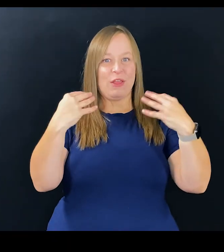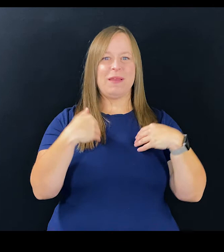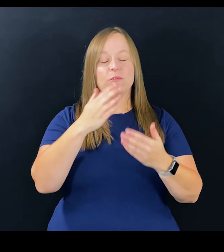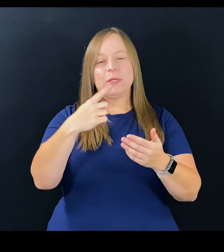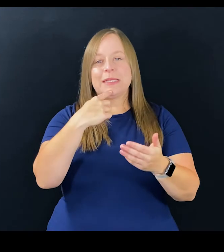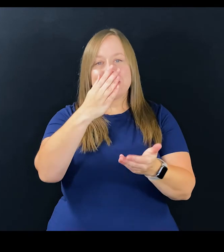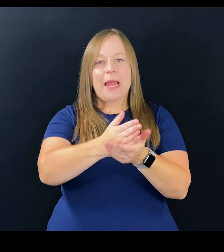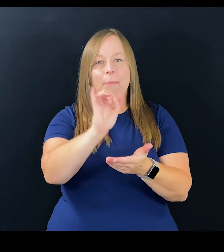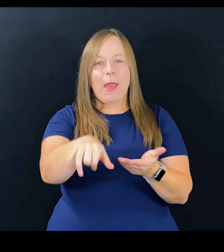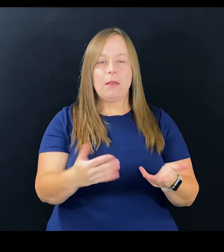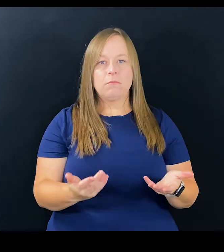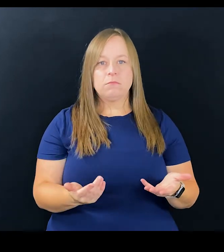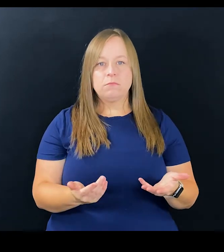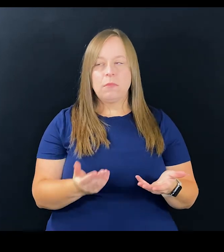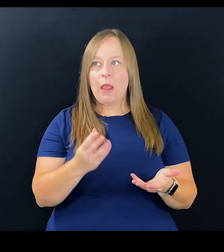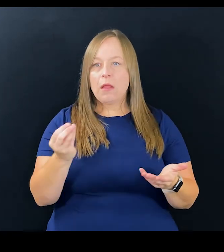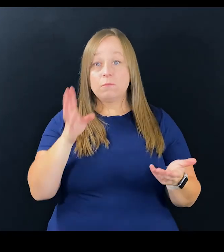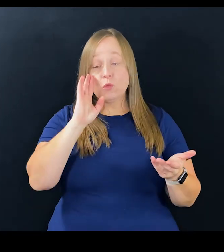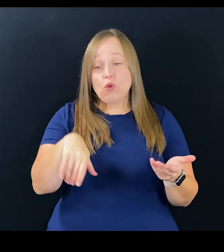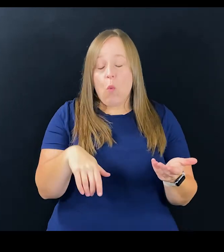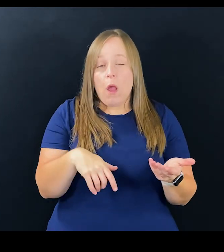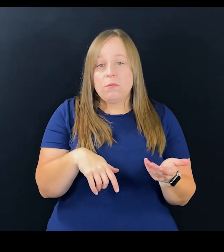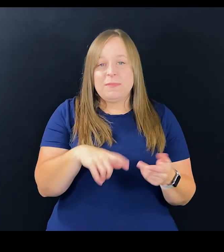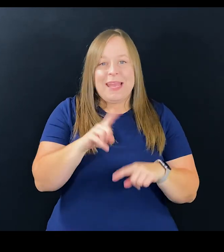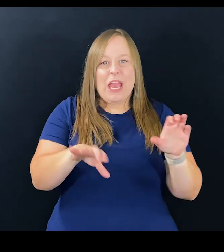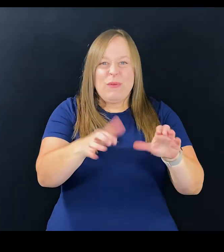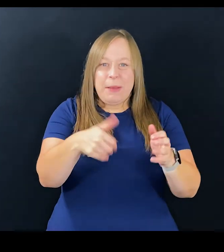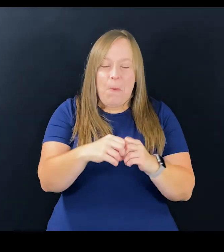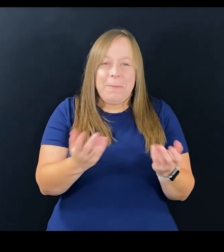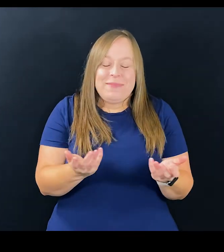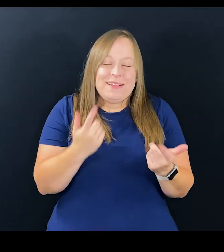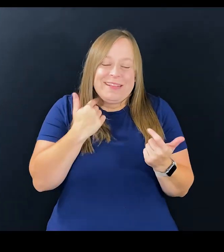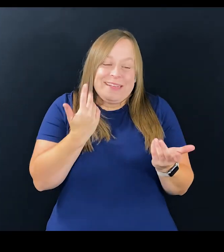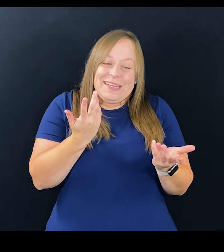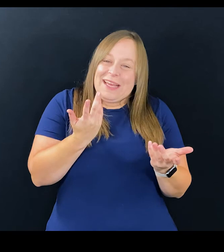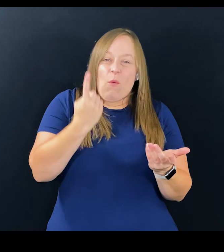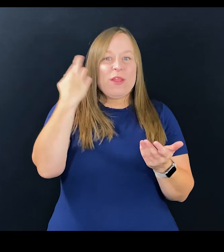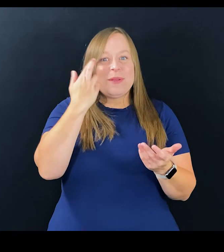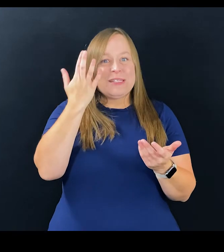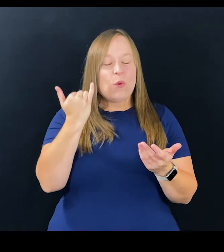And so what we're saying is stop doing that. And they can't do that.